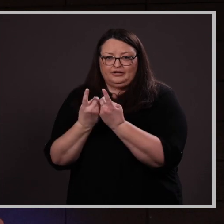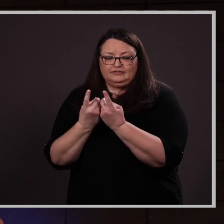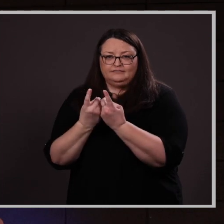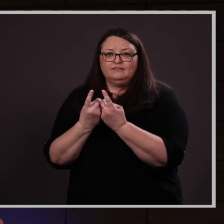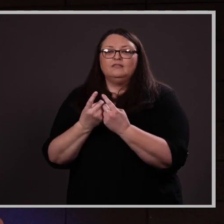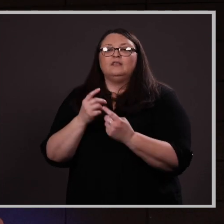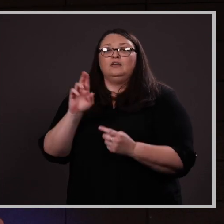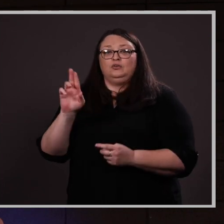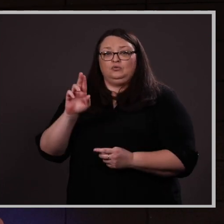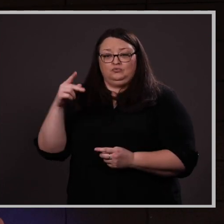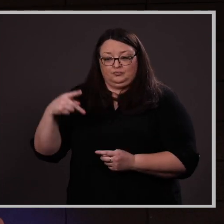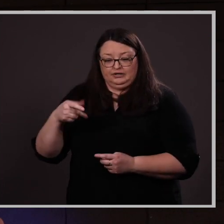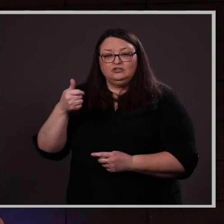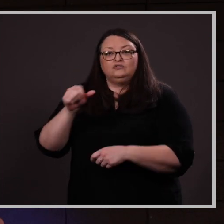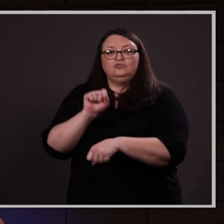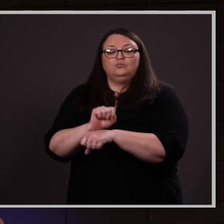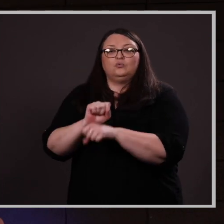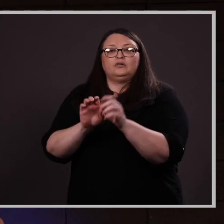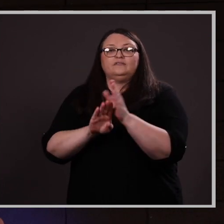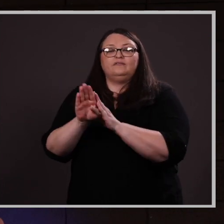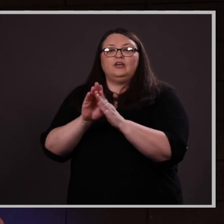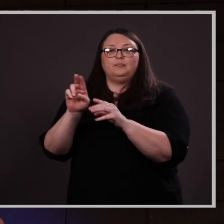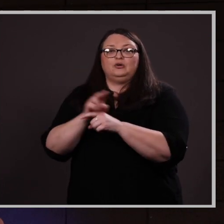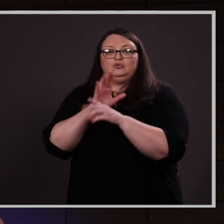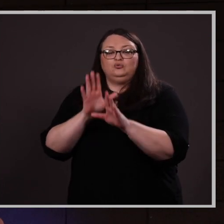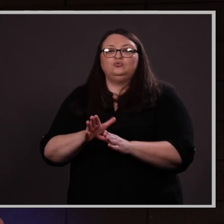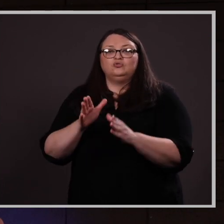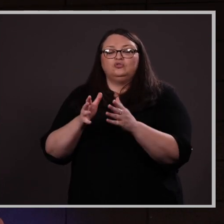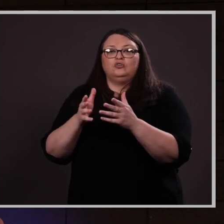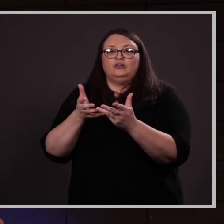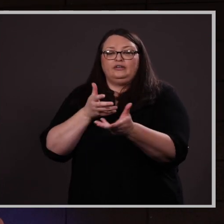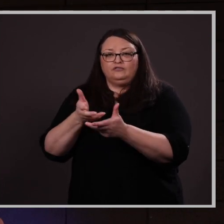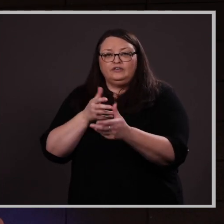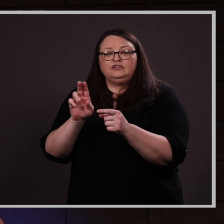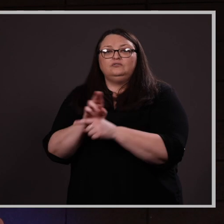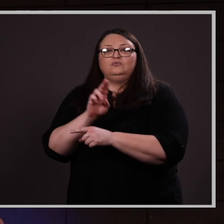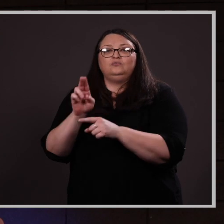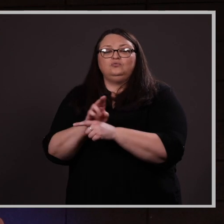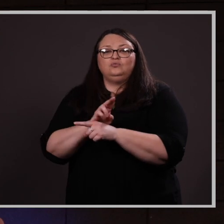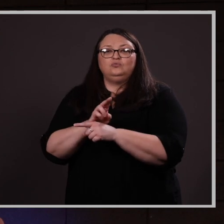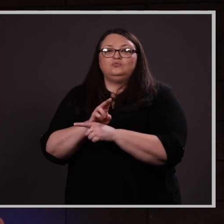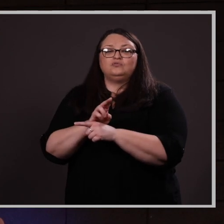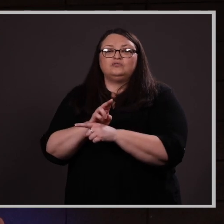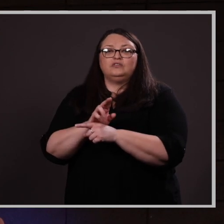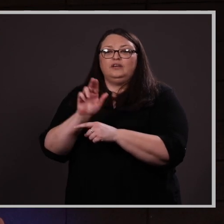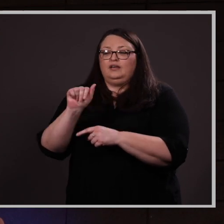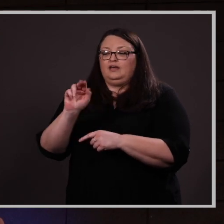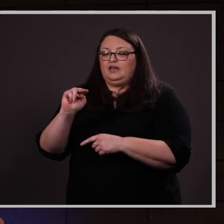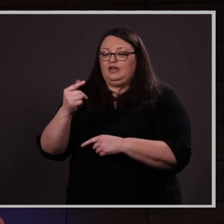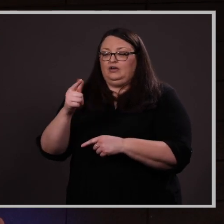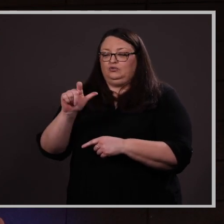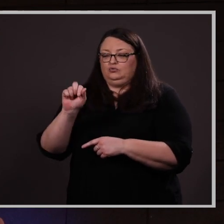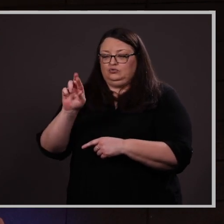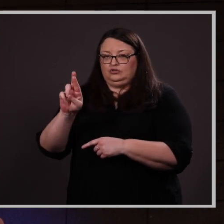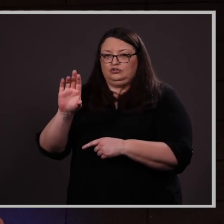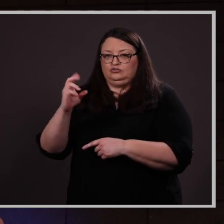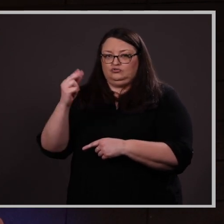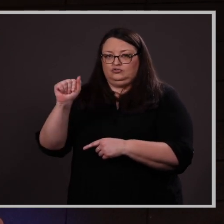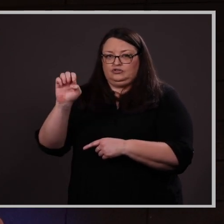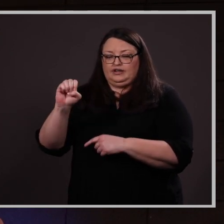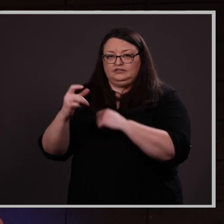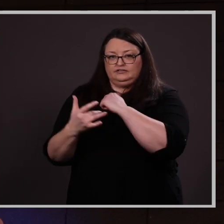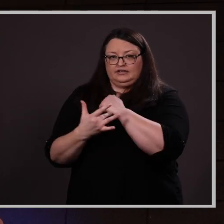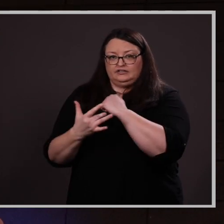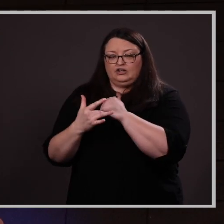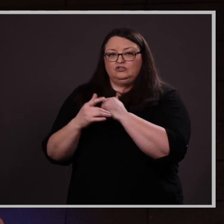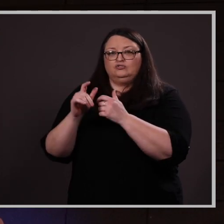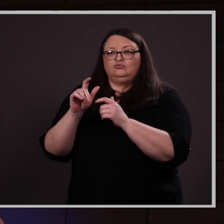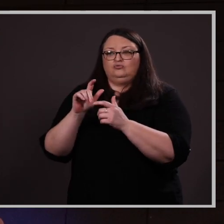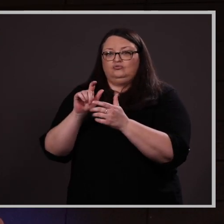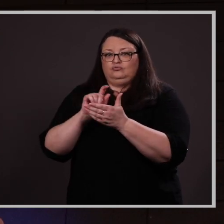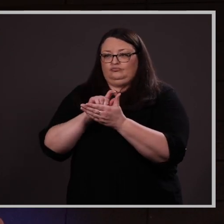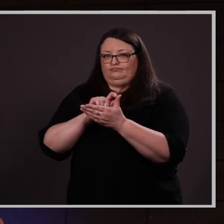UP, she worked on developing a new user interface using Angular Js to rewrite an outdated system.